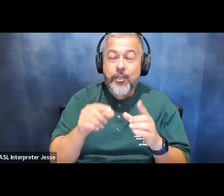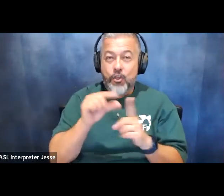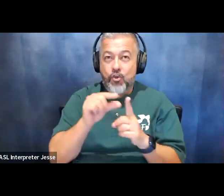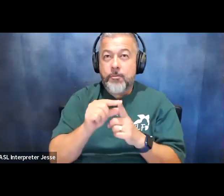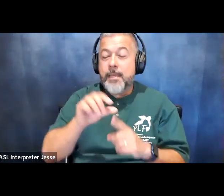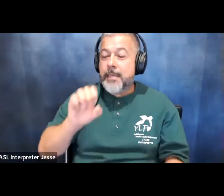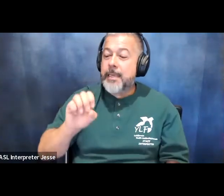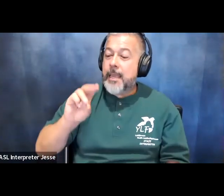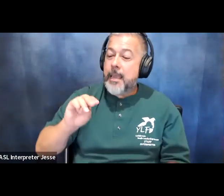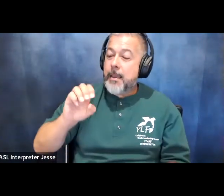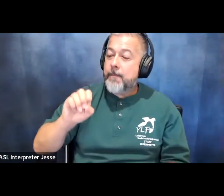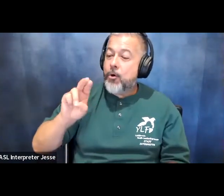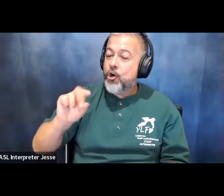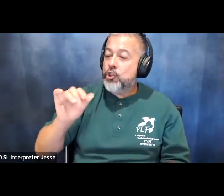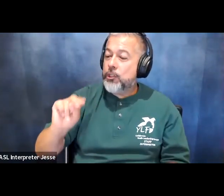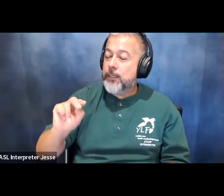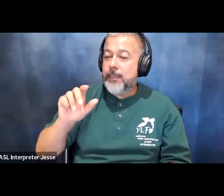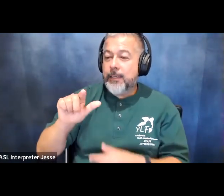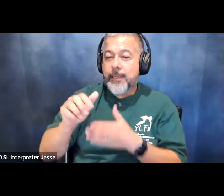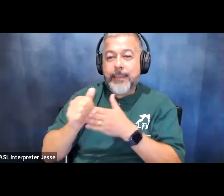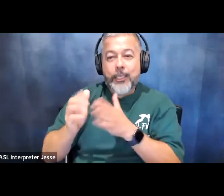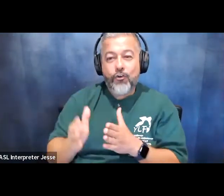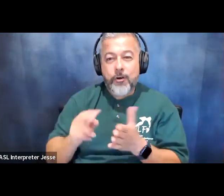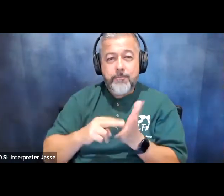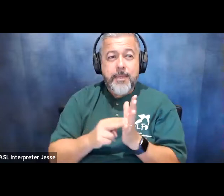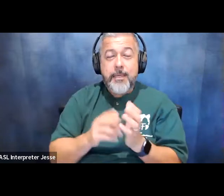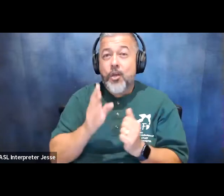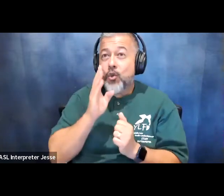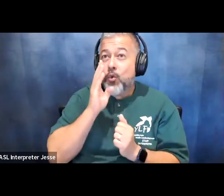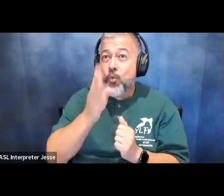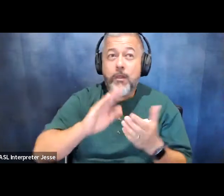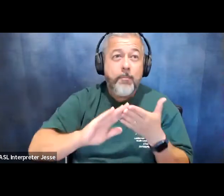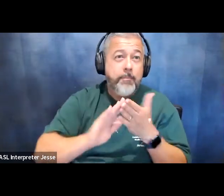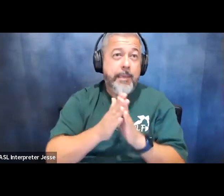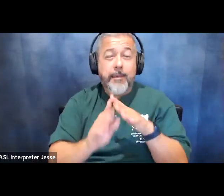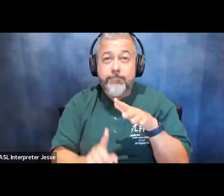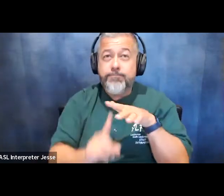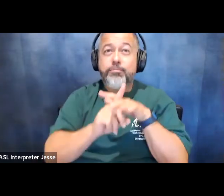feel like at some point in time you're expected to quote unquote be emerged and fix everything